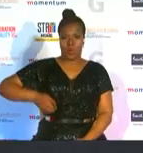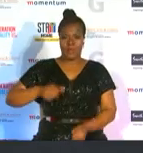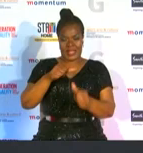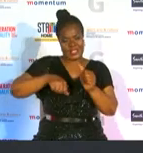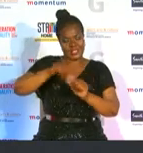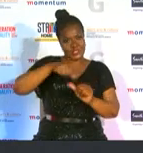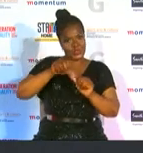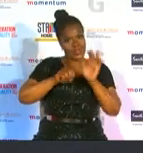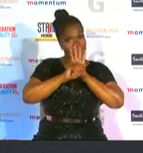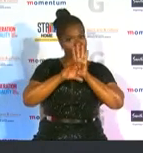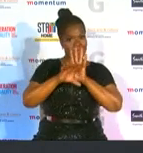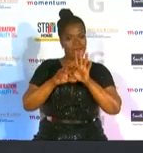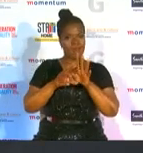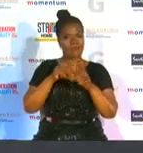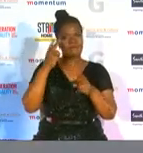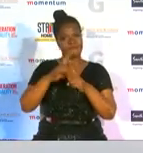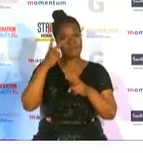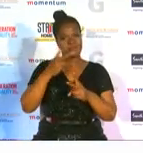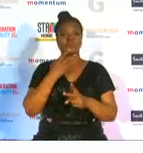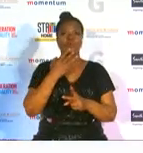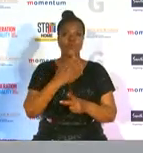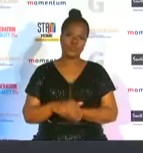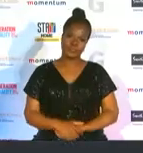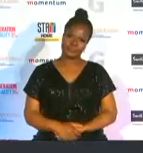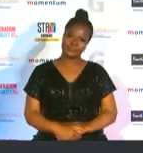the finalists are